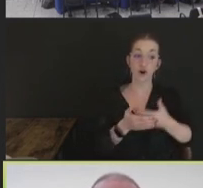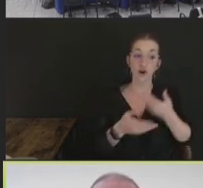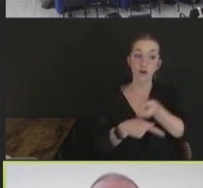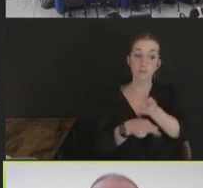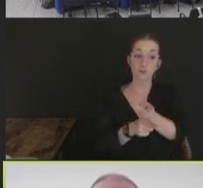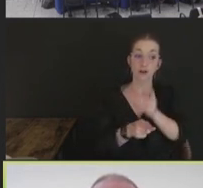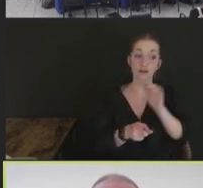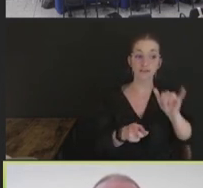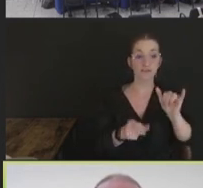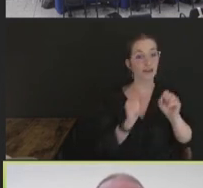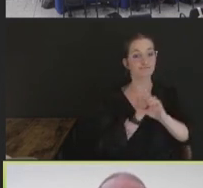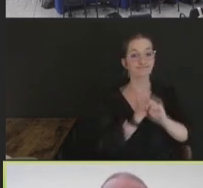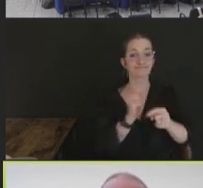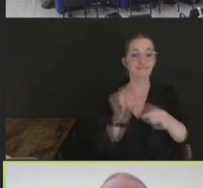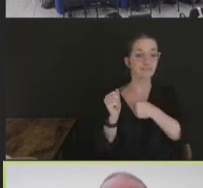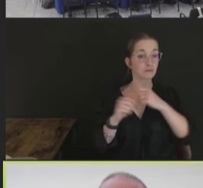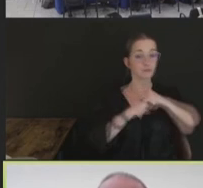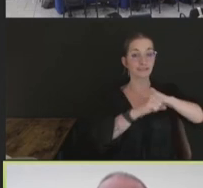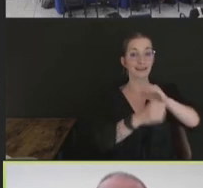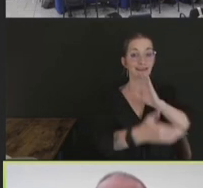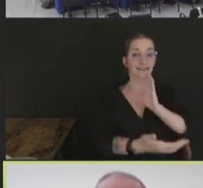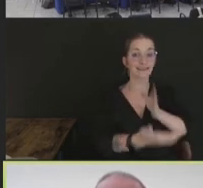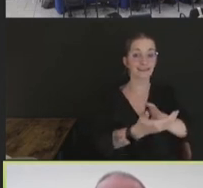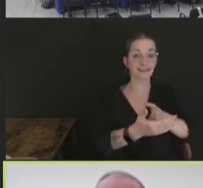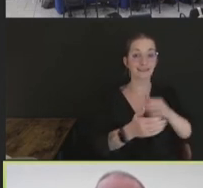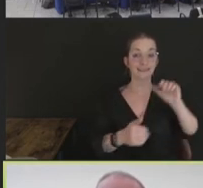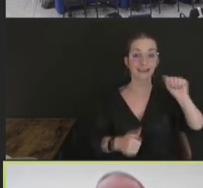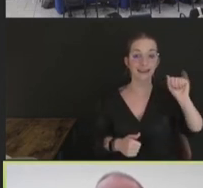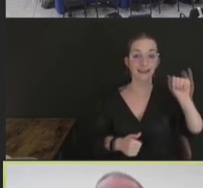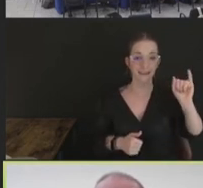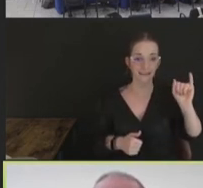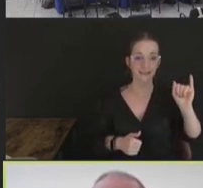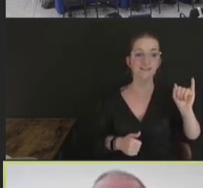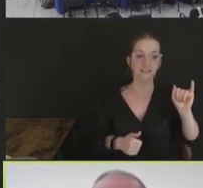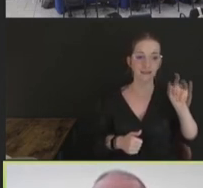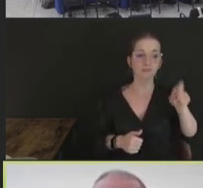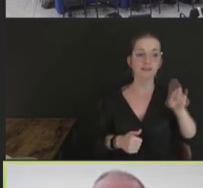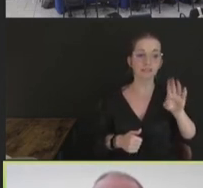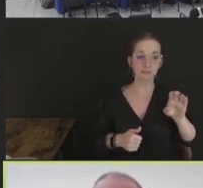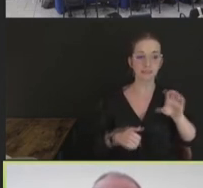pathogenic avian influenza, that those will be done in a high containment facility -- a BSL3 Ag